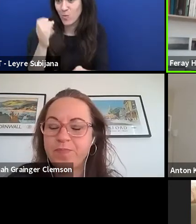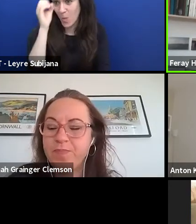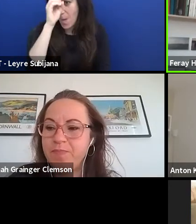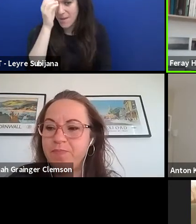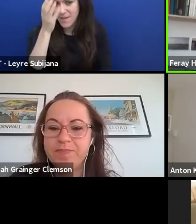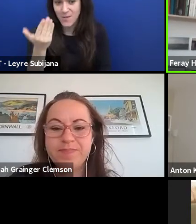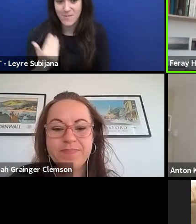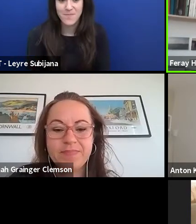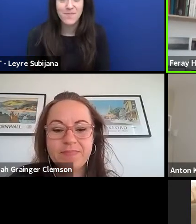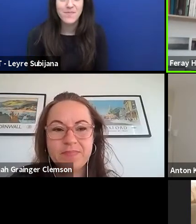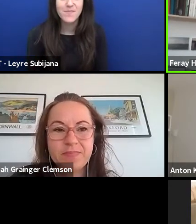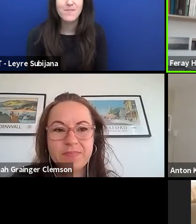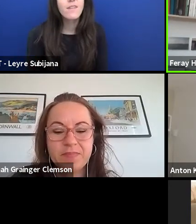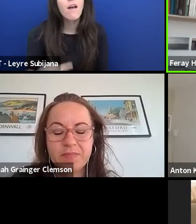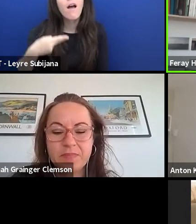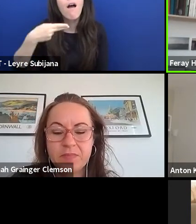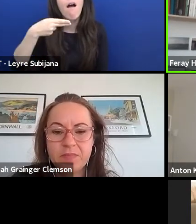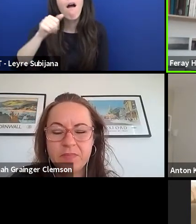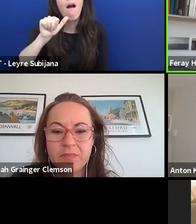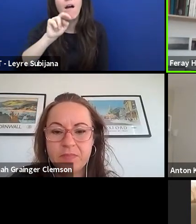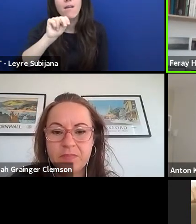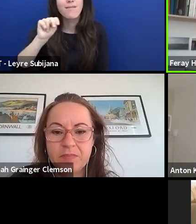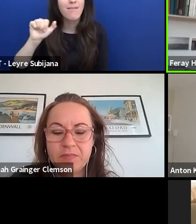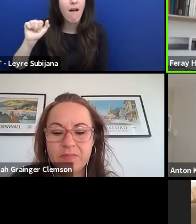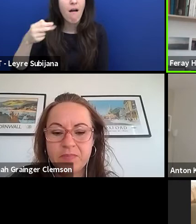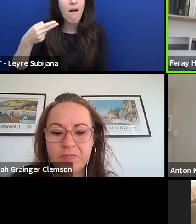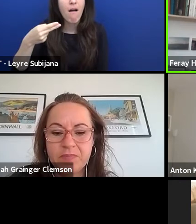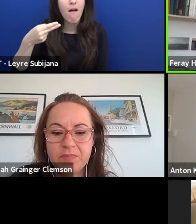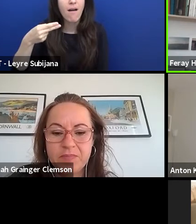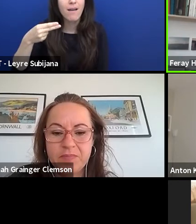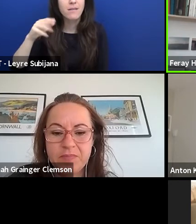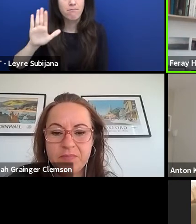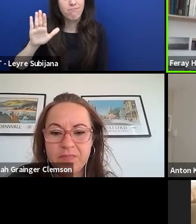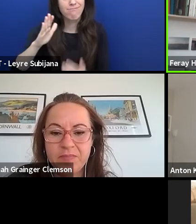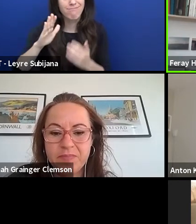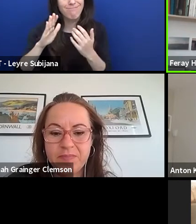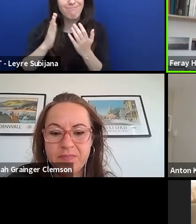Hannah has a PhD in Drama and Education.